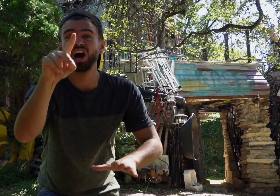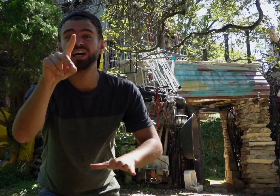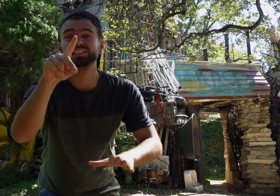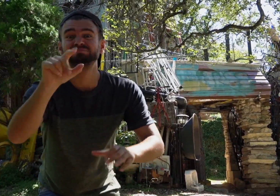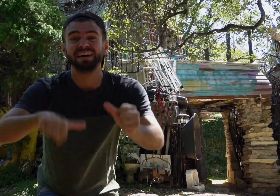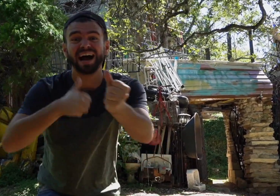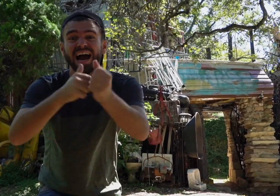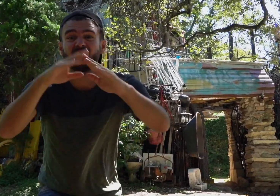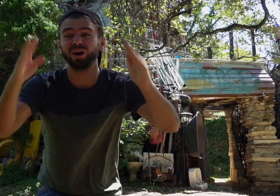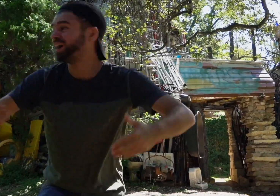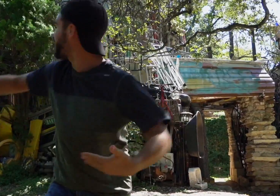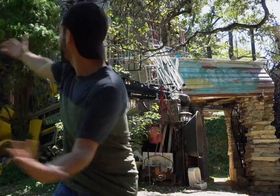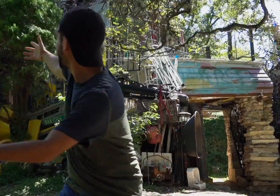Yes it's behind the house!